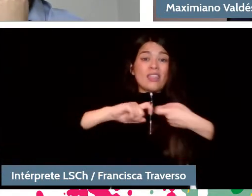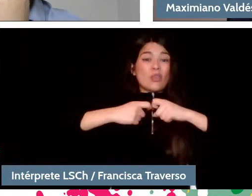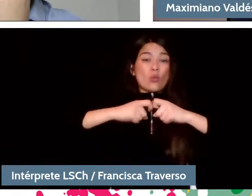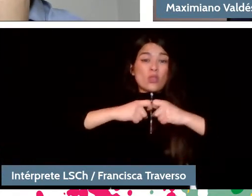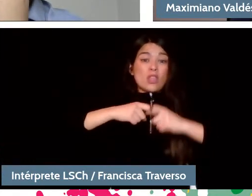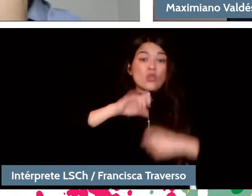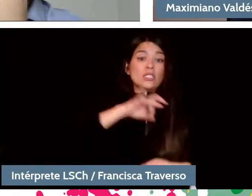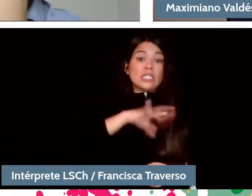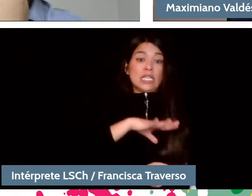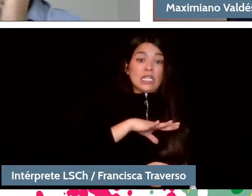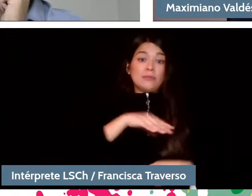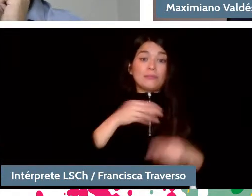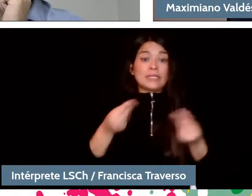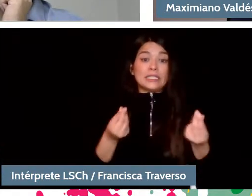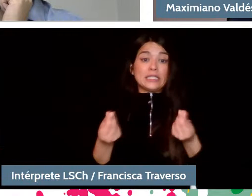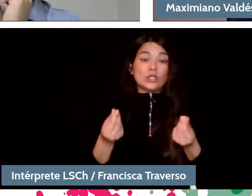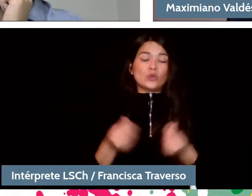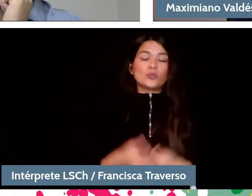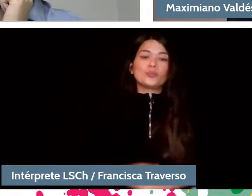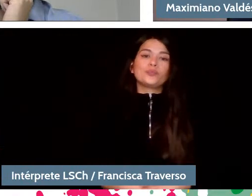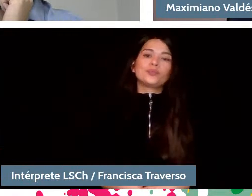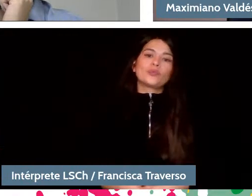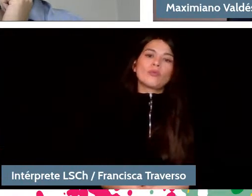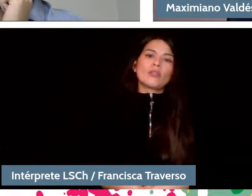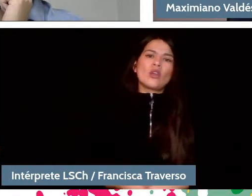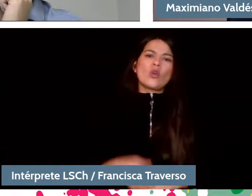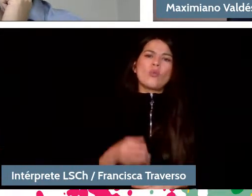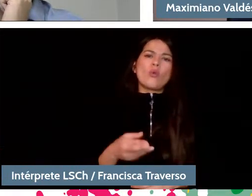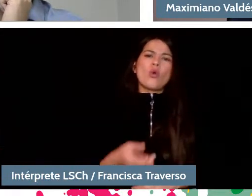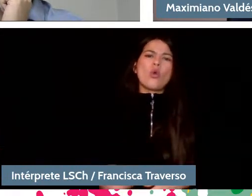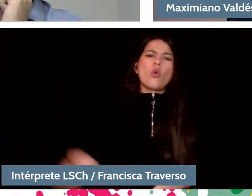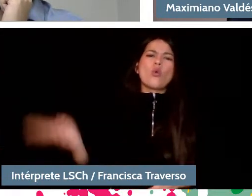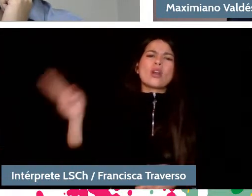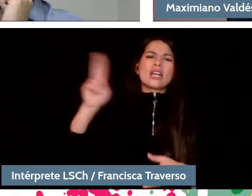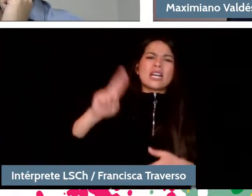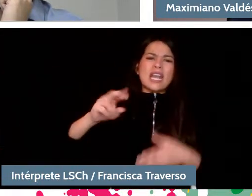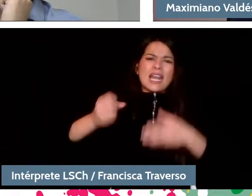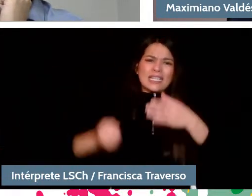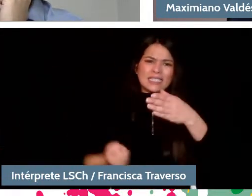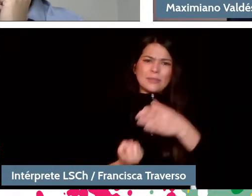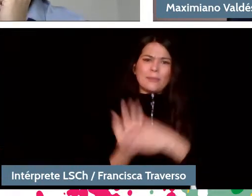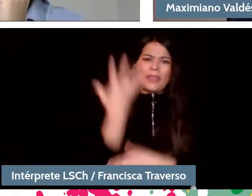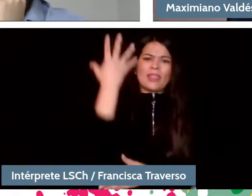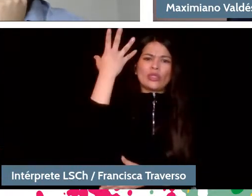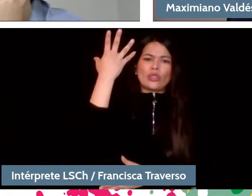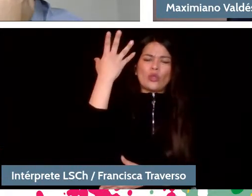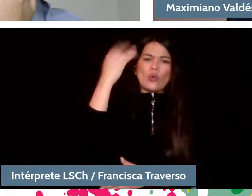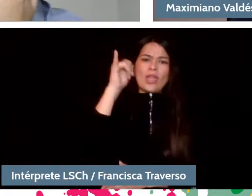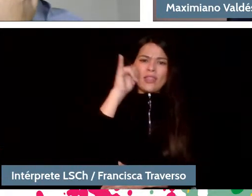And it was almost a bit like the renaissance phenomenon in Italy with the towers that were built, especially in Tuscany.